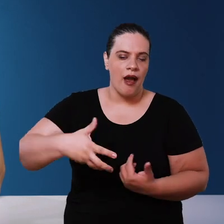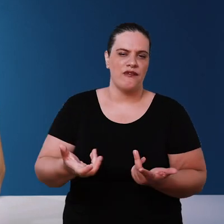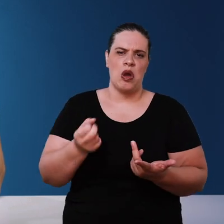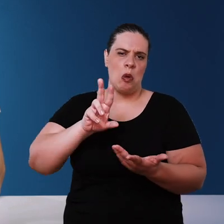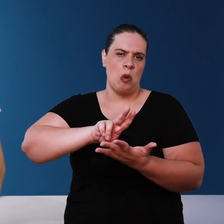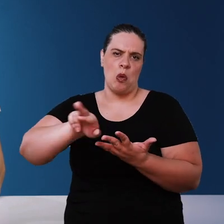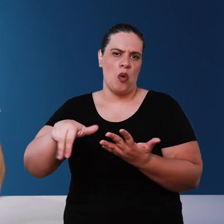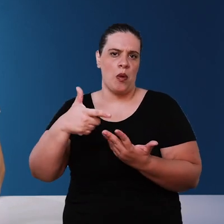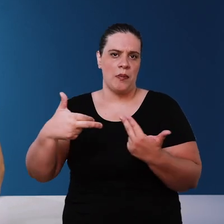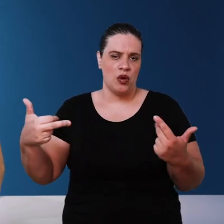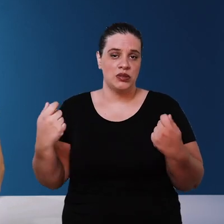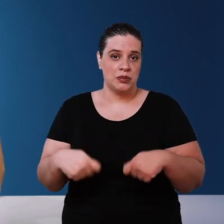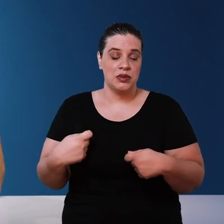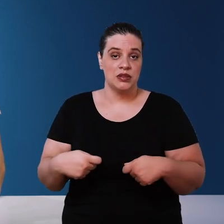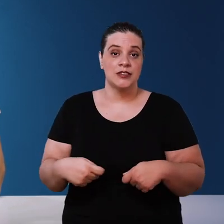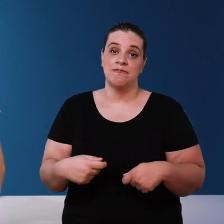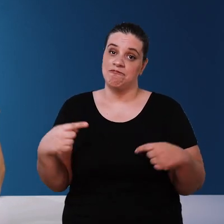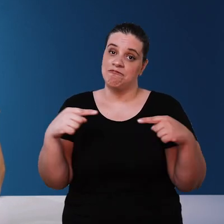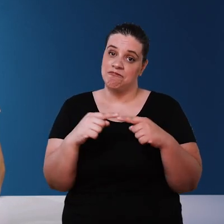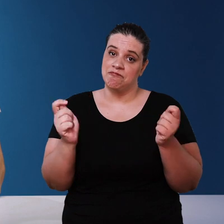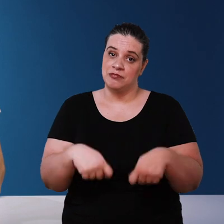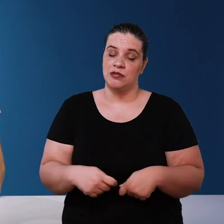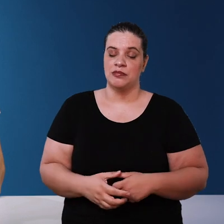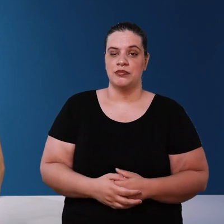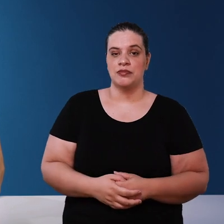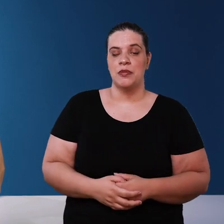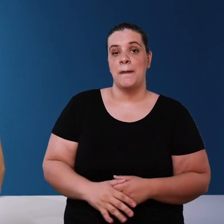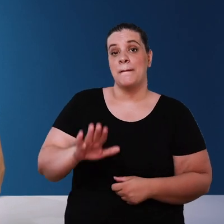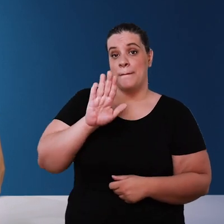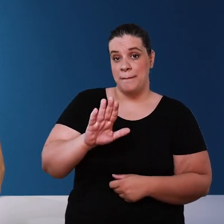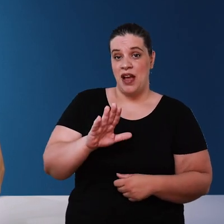or other noble uses it can be a great choice but the slow